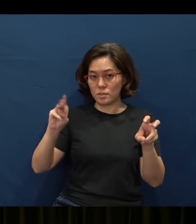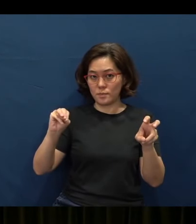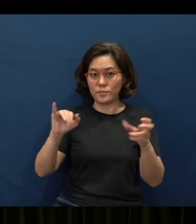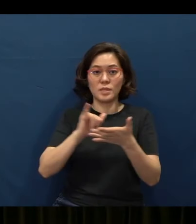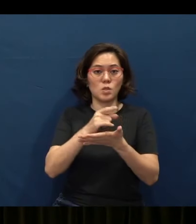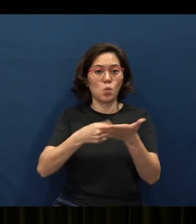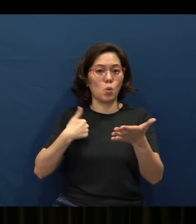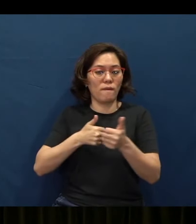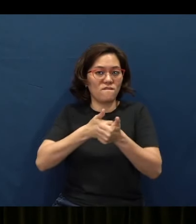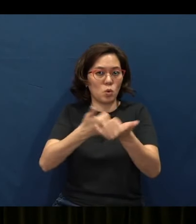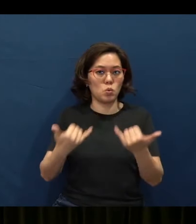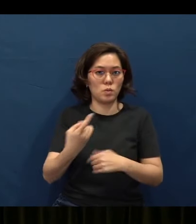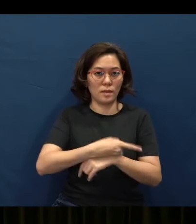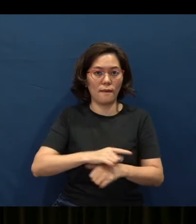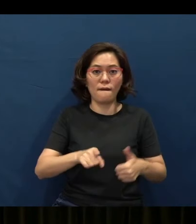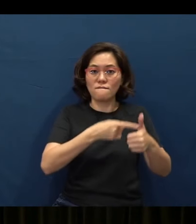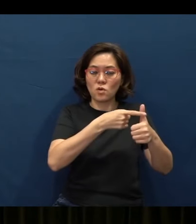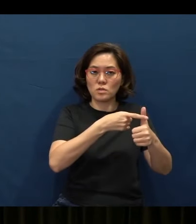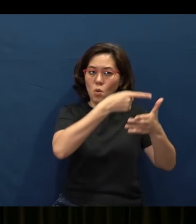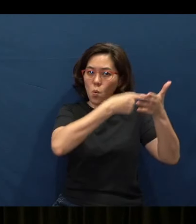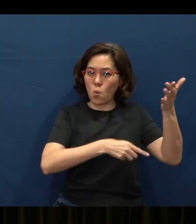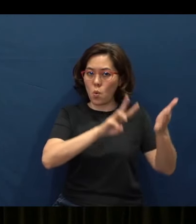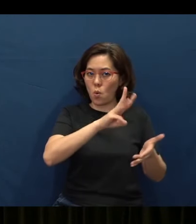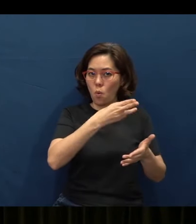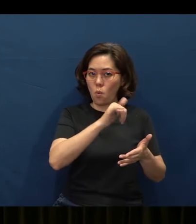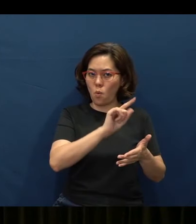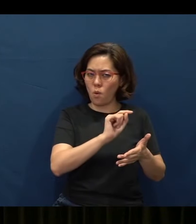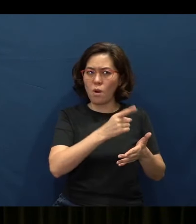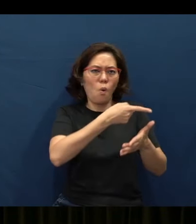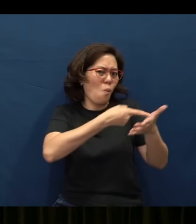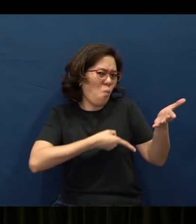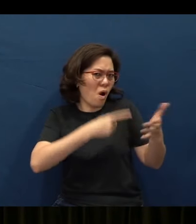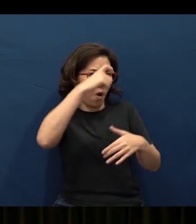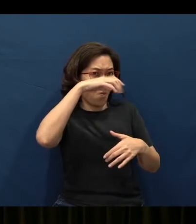Now, first, what - what is wisdom? Sorry...